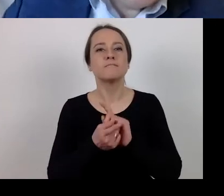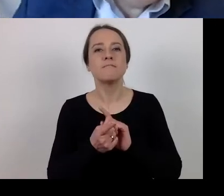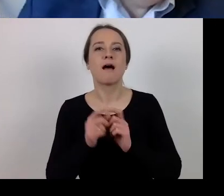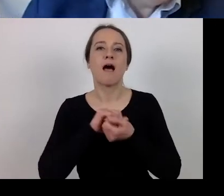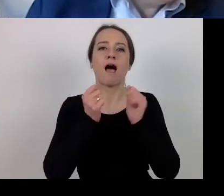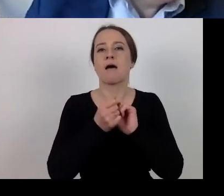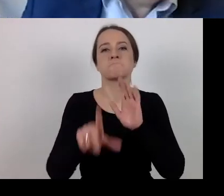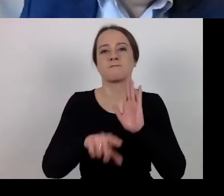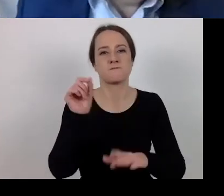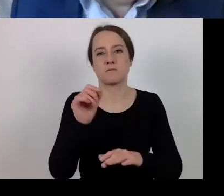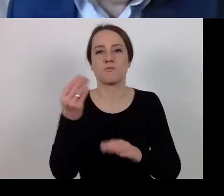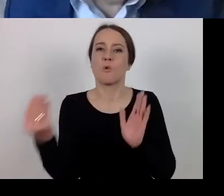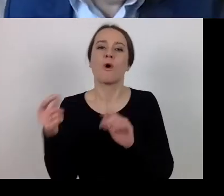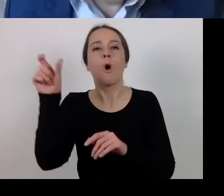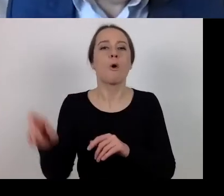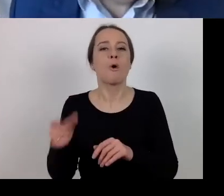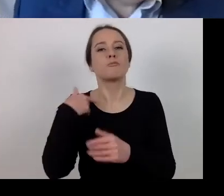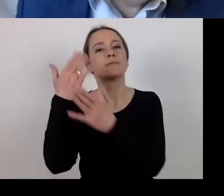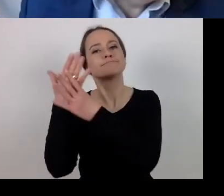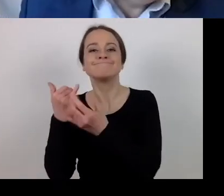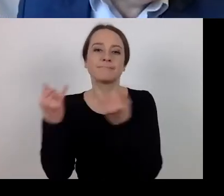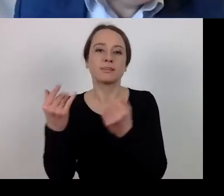yes, there is such a possibility.